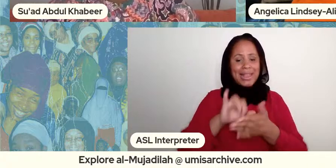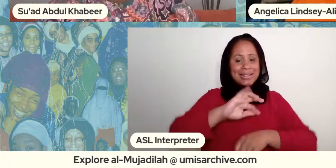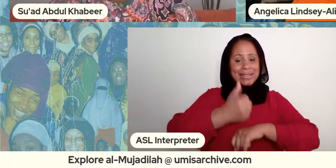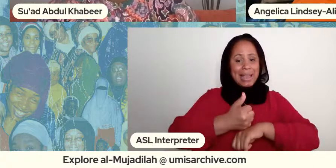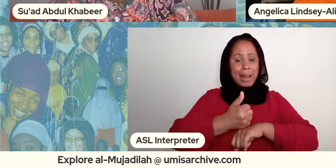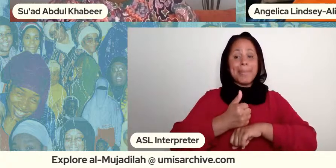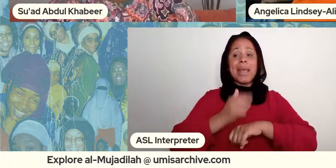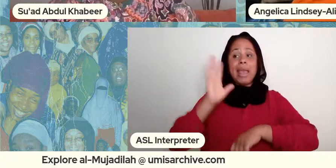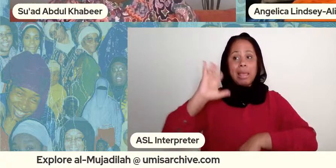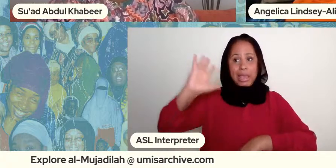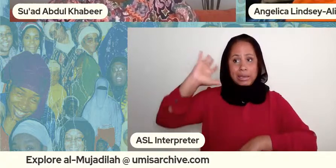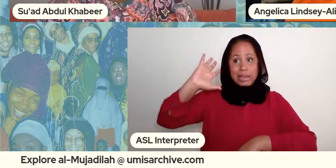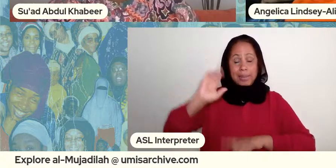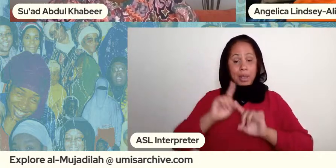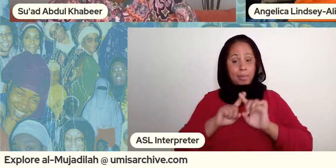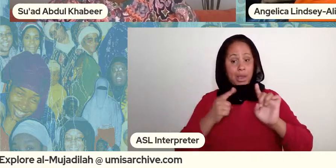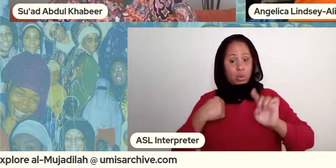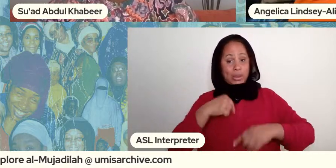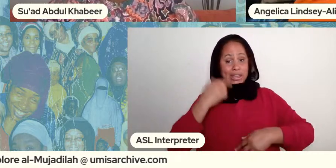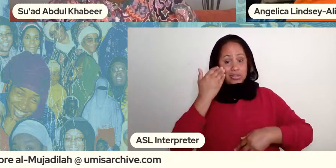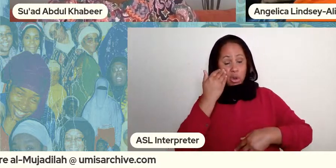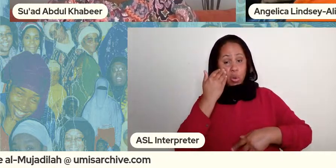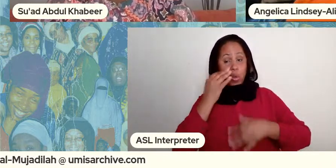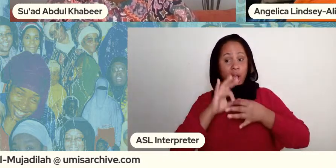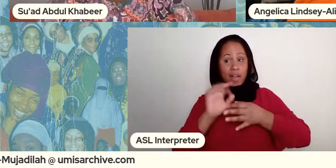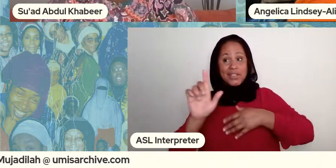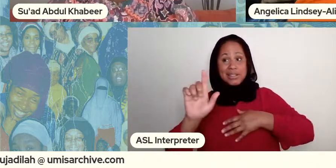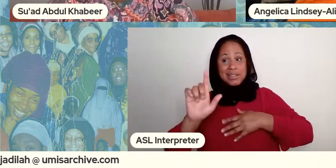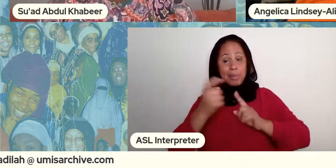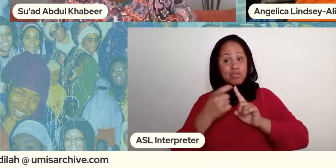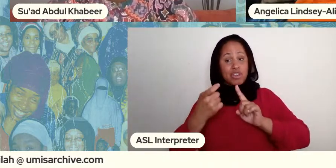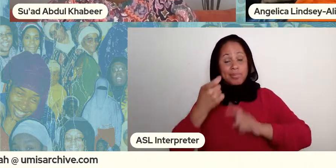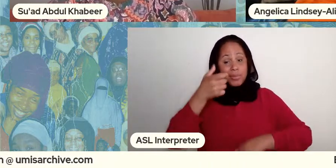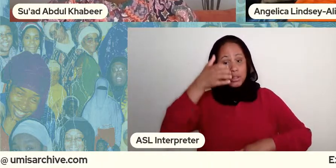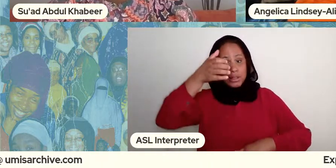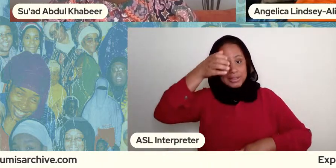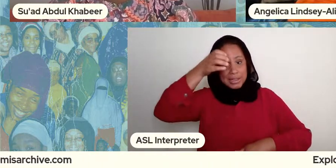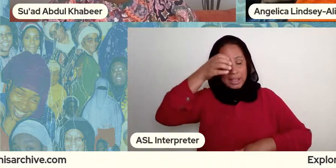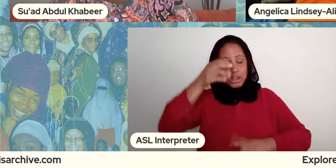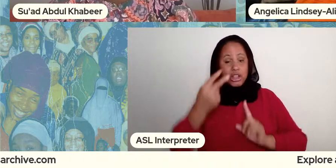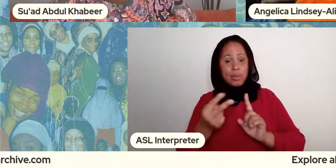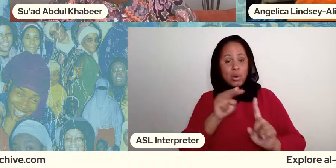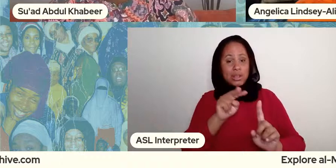know of islam and from a scholarly perspective and in just a practical perspective islam is a